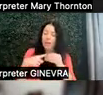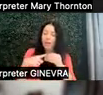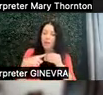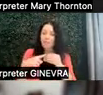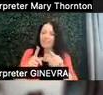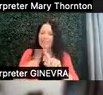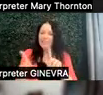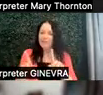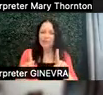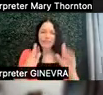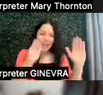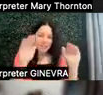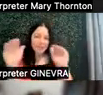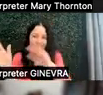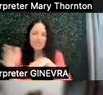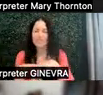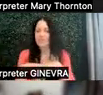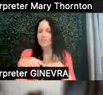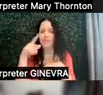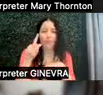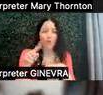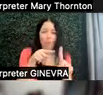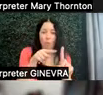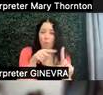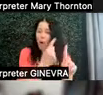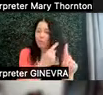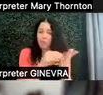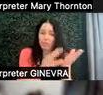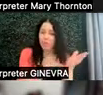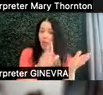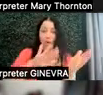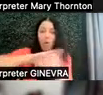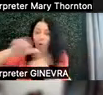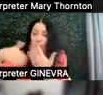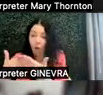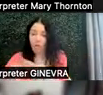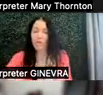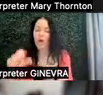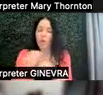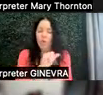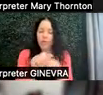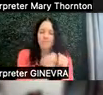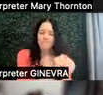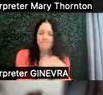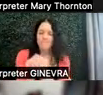in expectations, either for one student or all of our students. Working with them to kind of recognize their strengths,